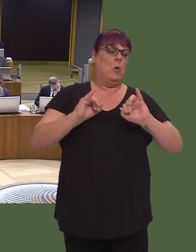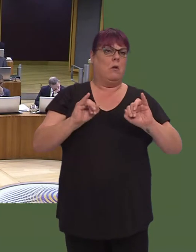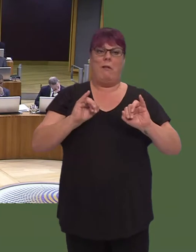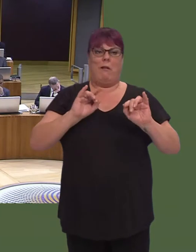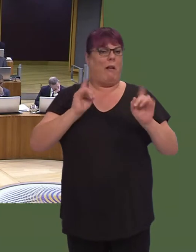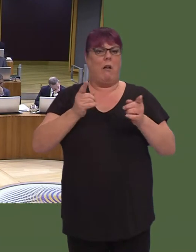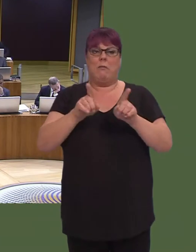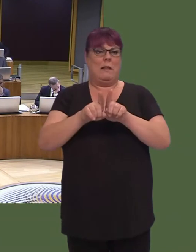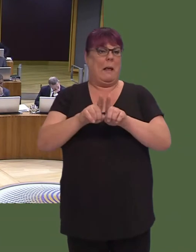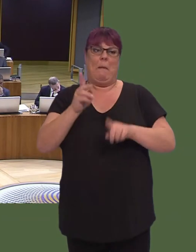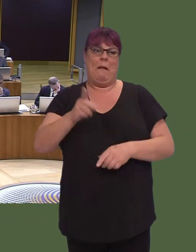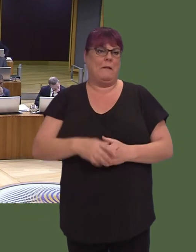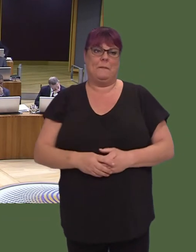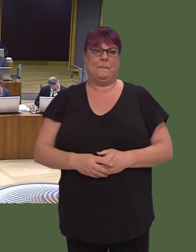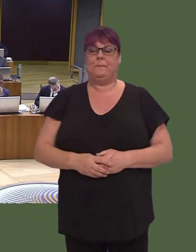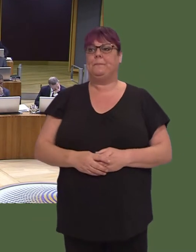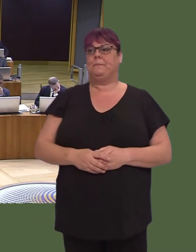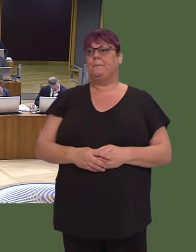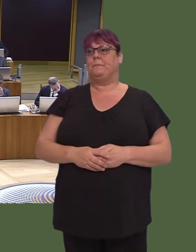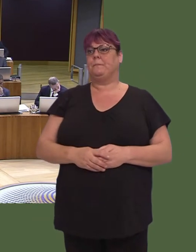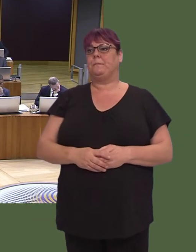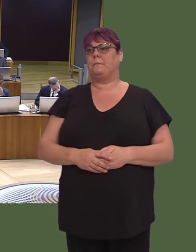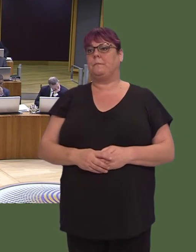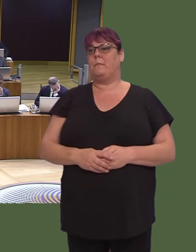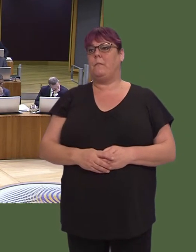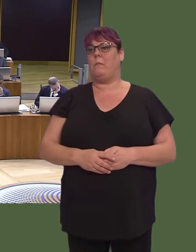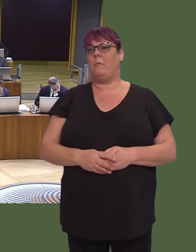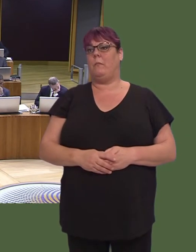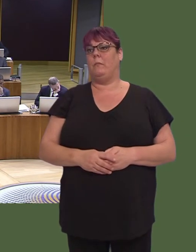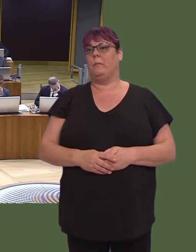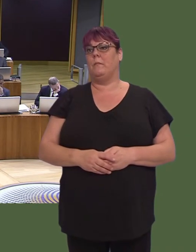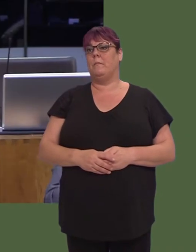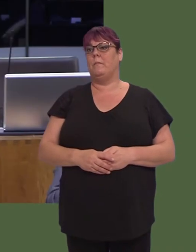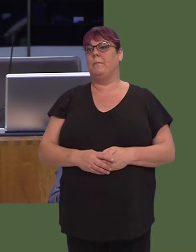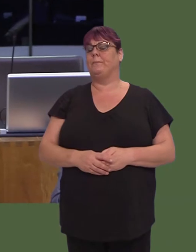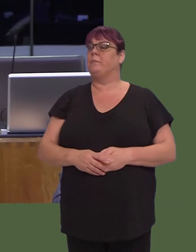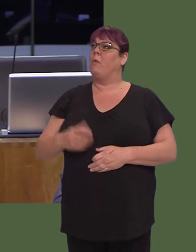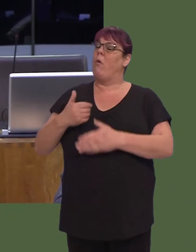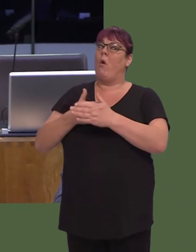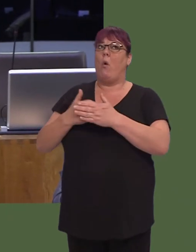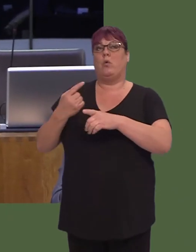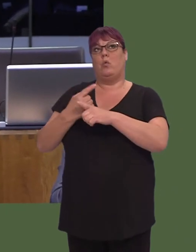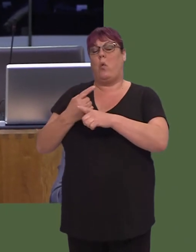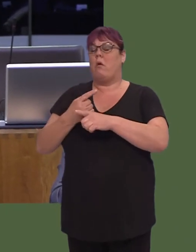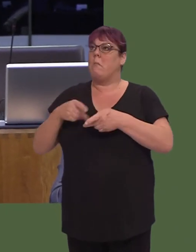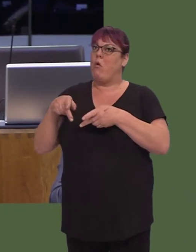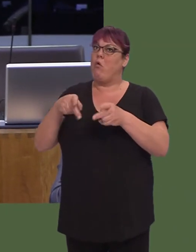Gareth Bennett AM: Yes, you're using your well-worn anecdote about the River Irwell in Salford again.